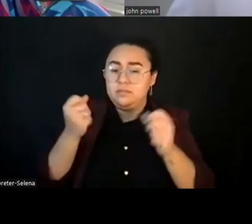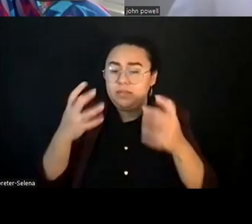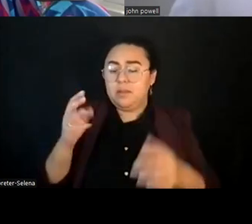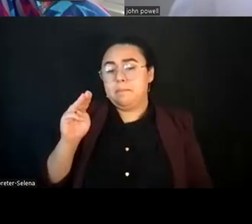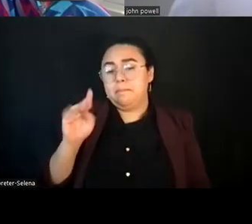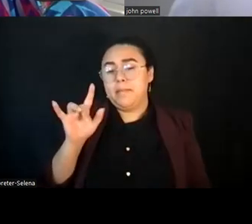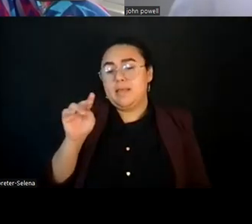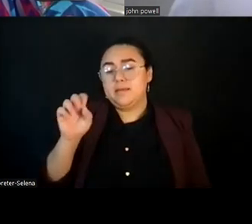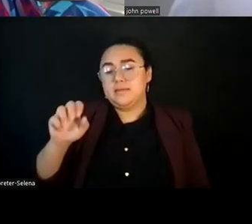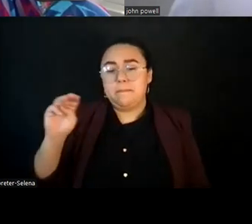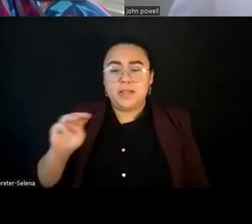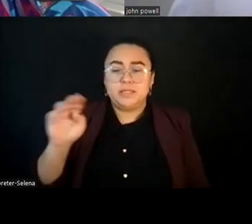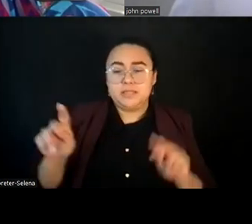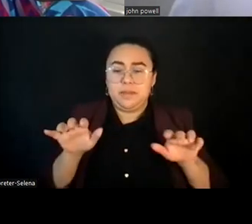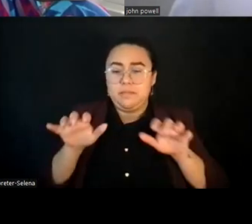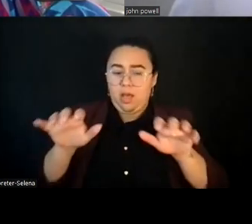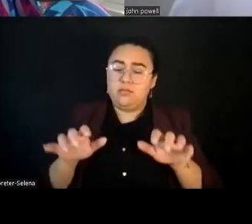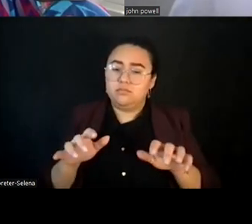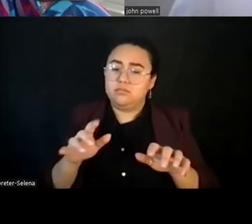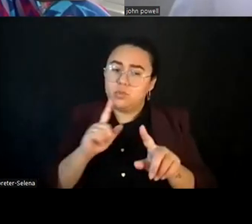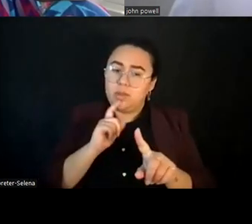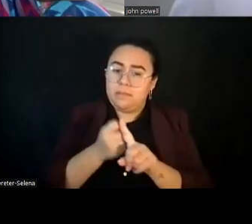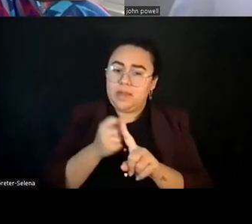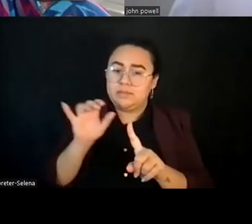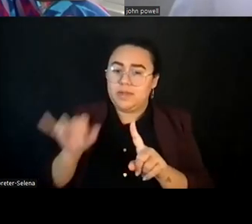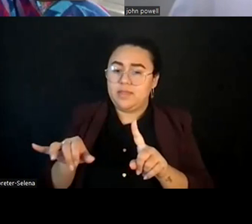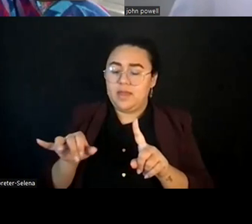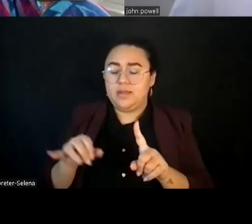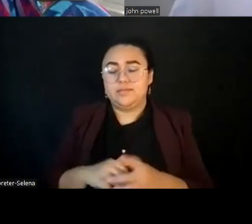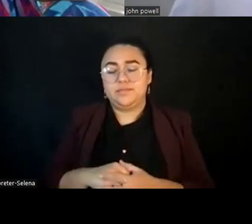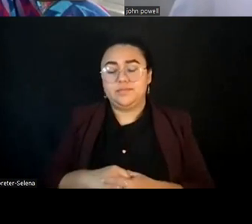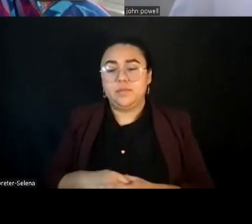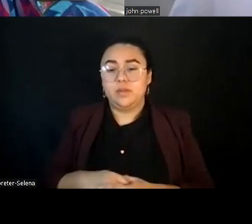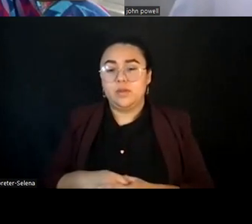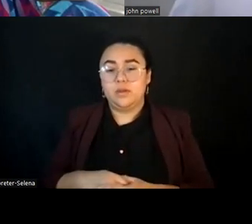We also work with them with.